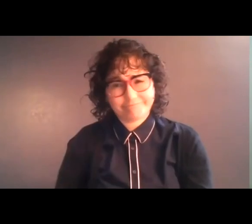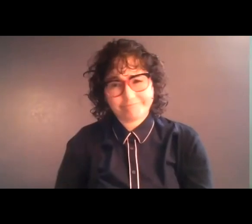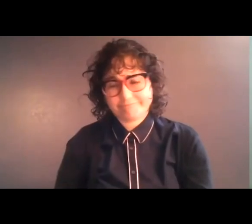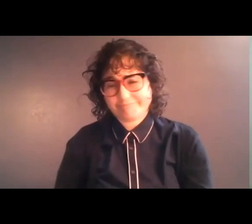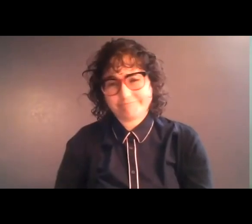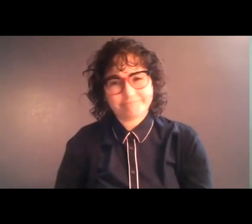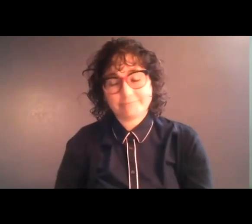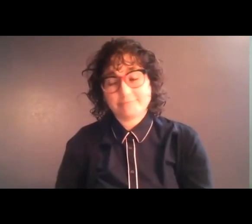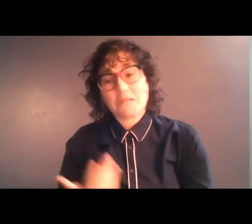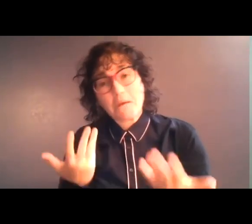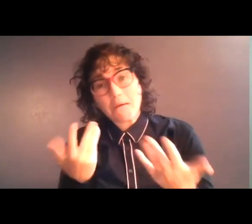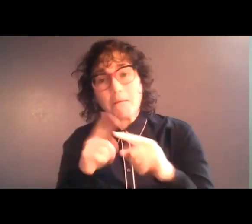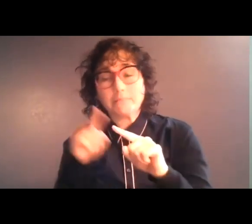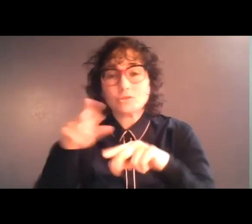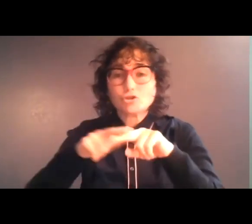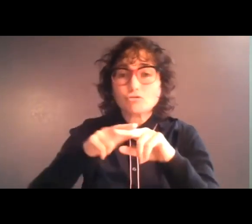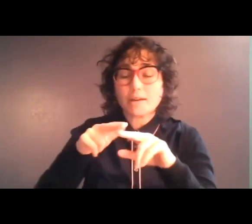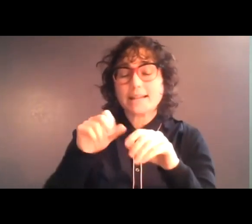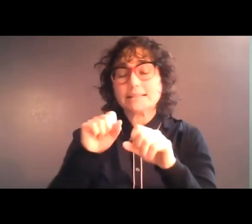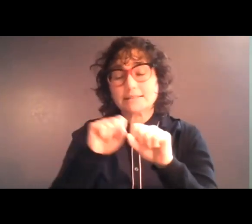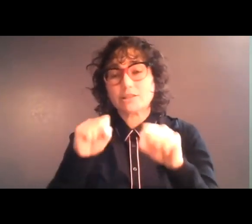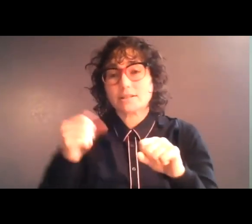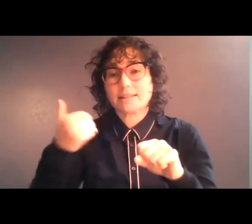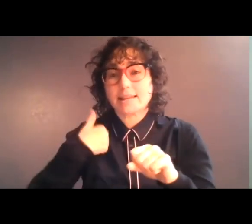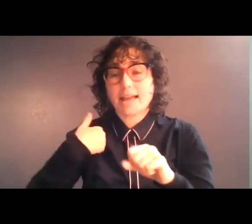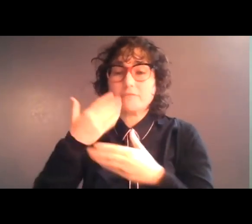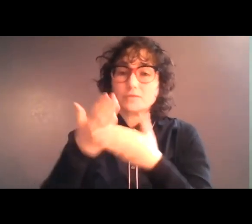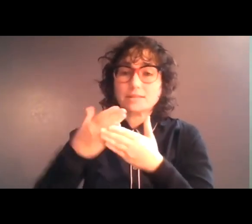But at least at the train station there are porters hanging around, and people carrying